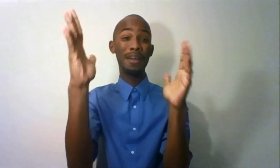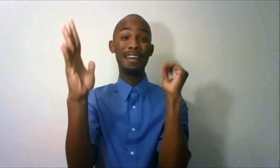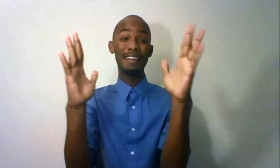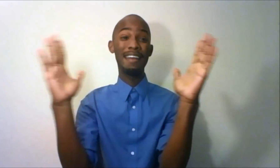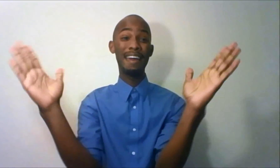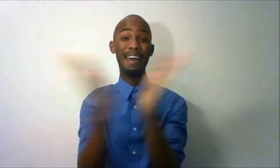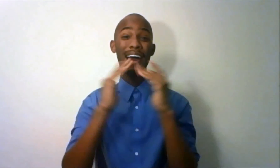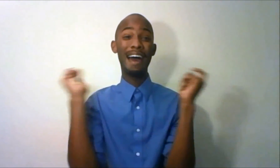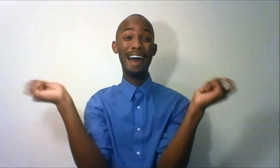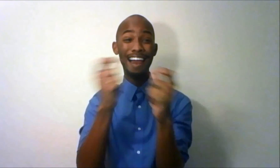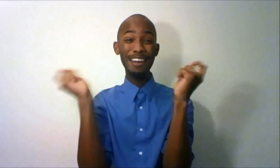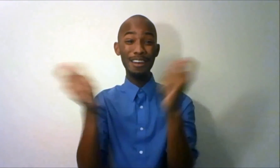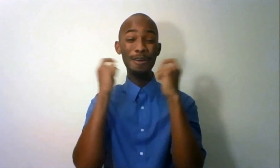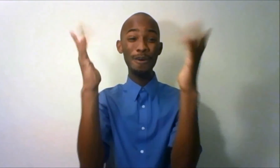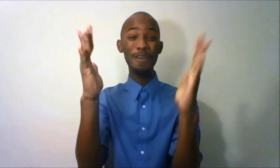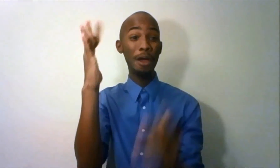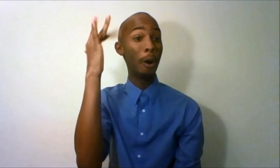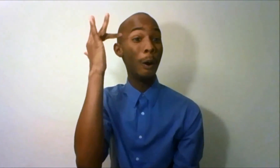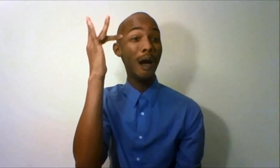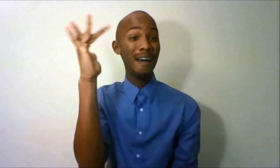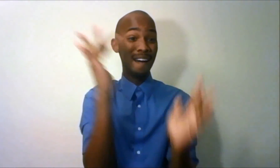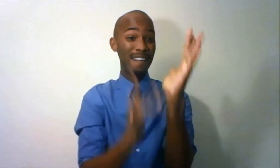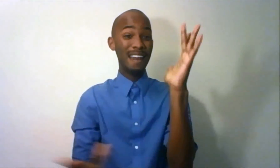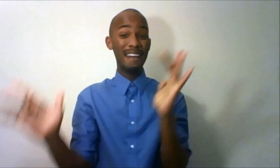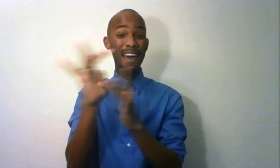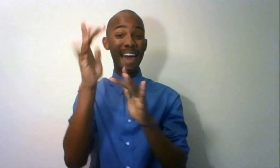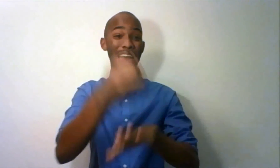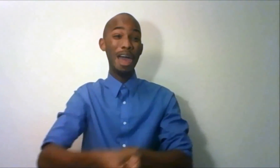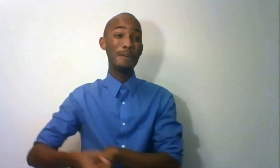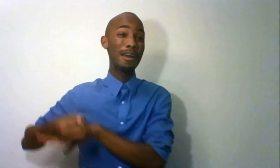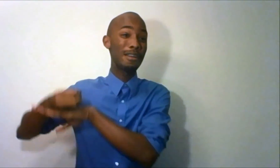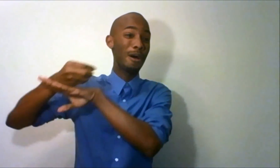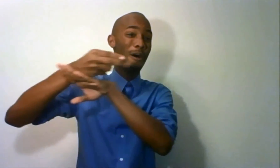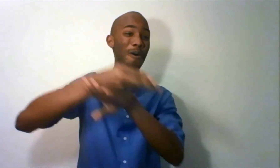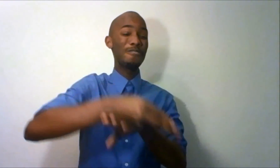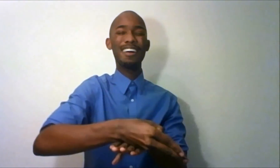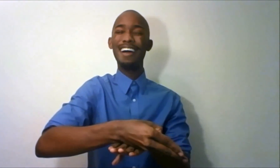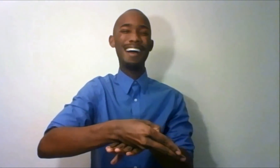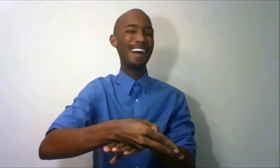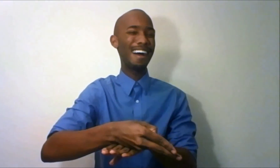We sing hallelujah The Lamb has overcome